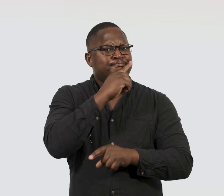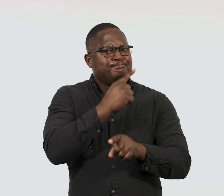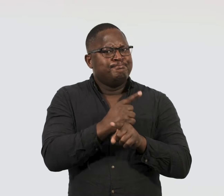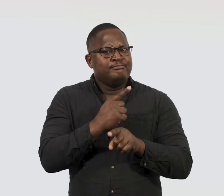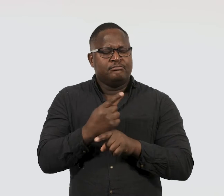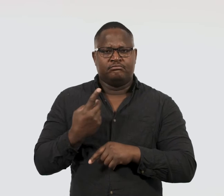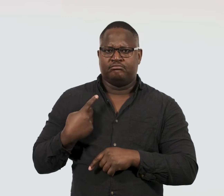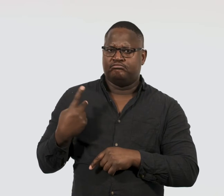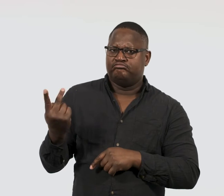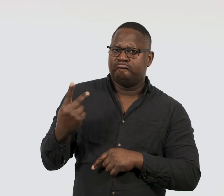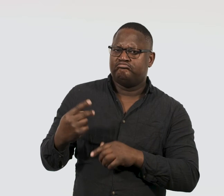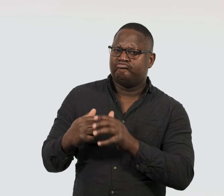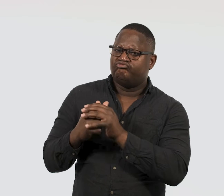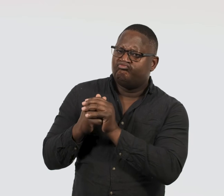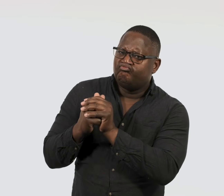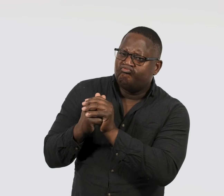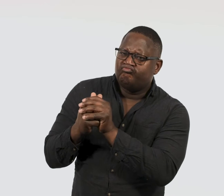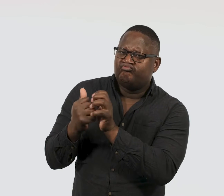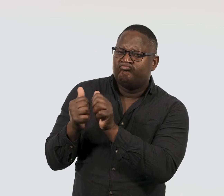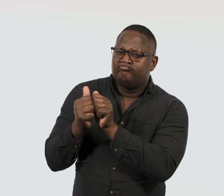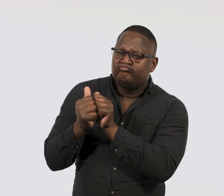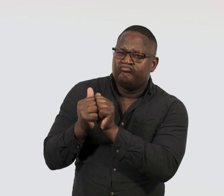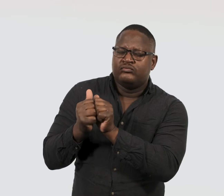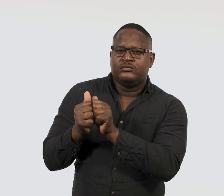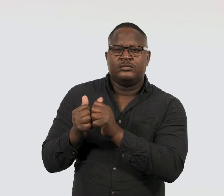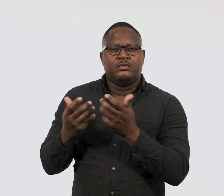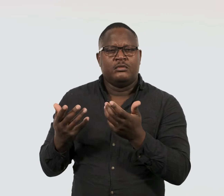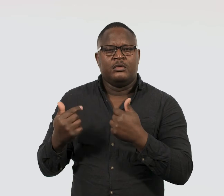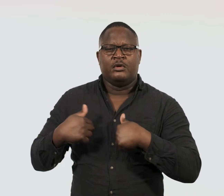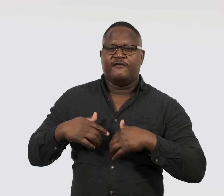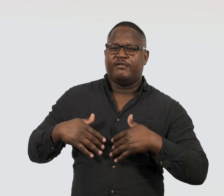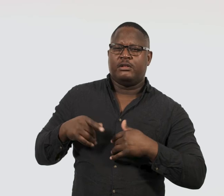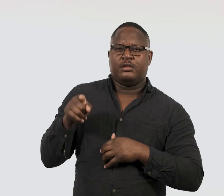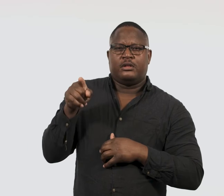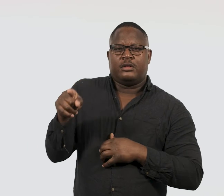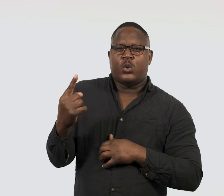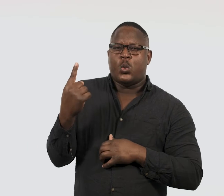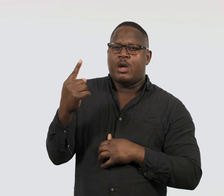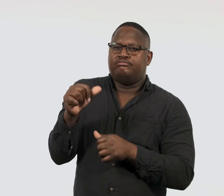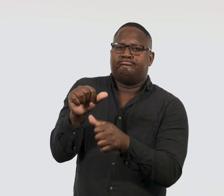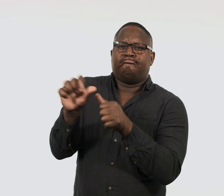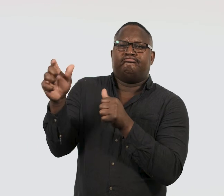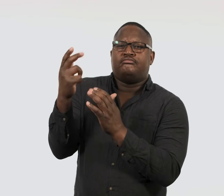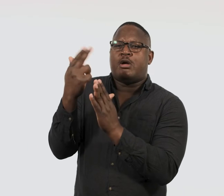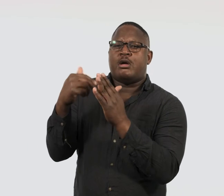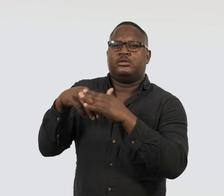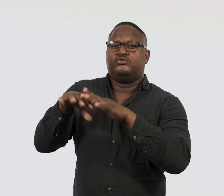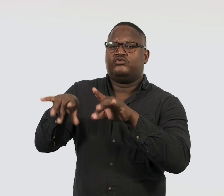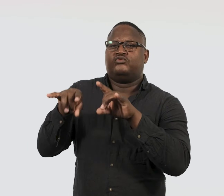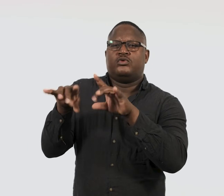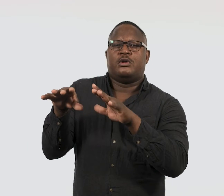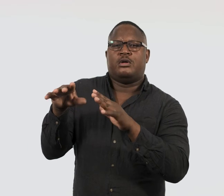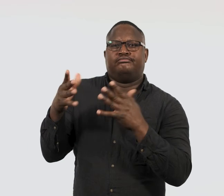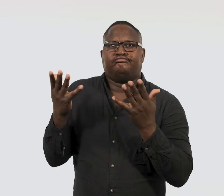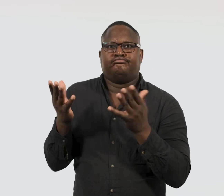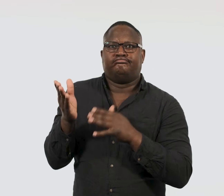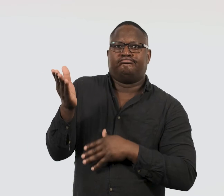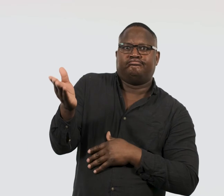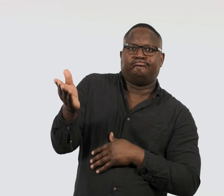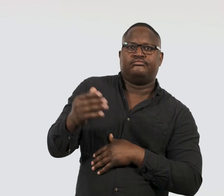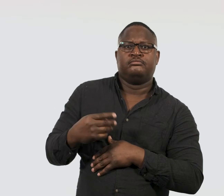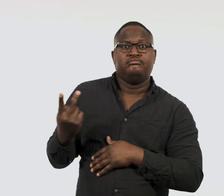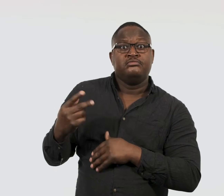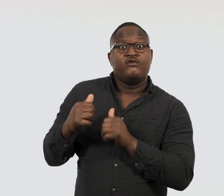‘On a deeply personal level, Pierre is my favourite artist in this country,' says Lynn.